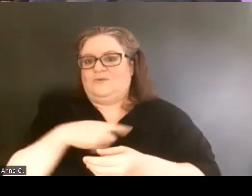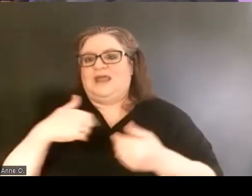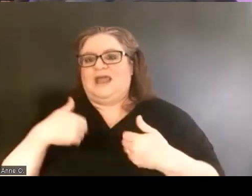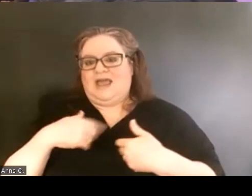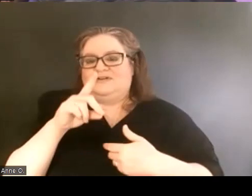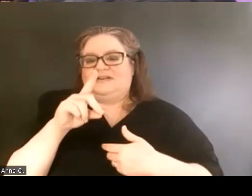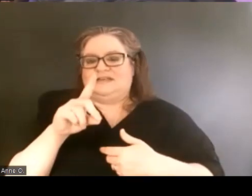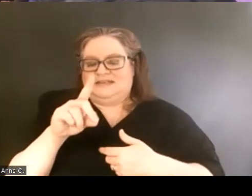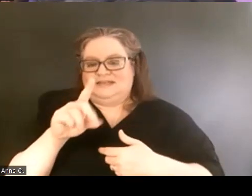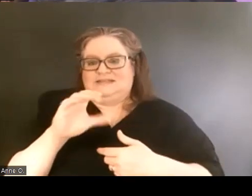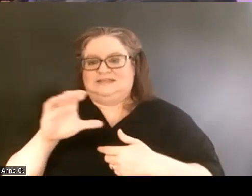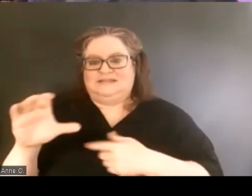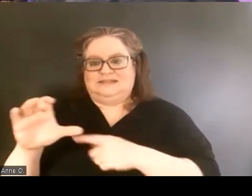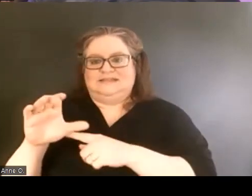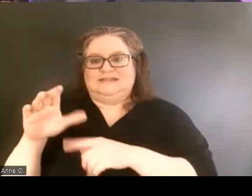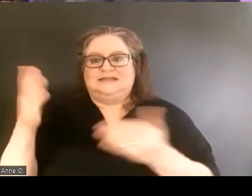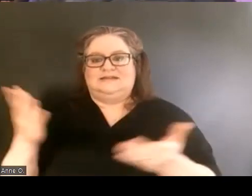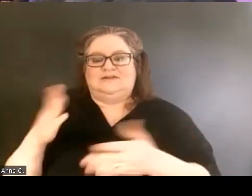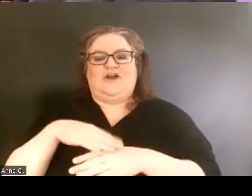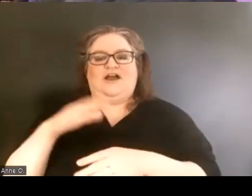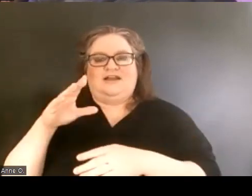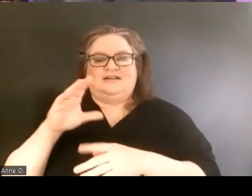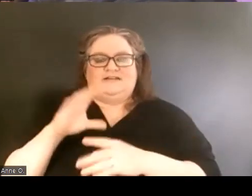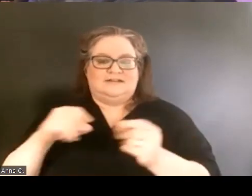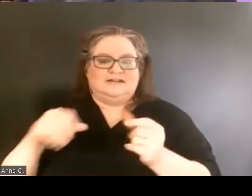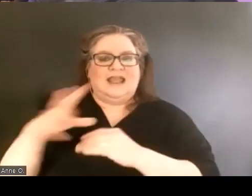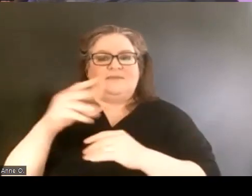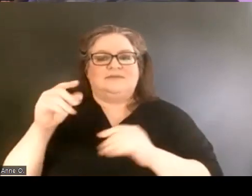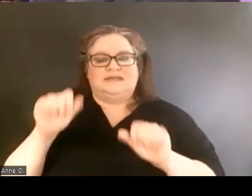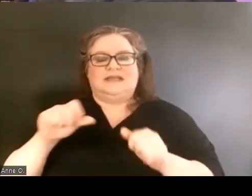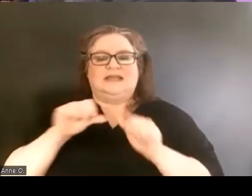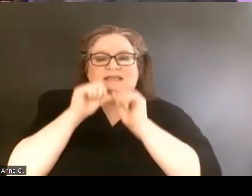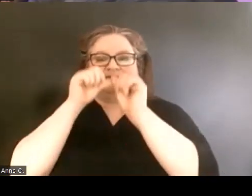on our campus and are able to continue to do work